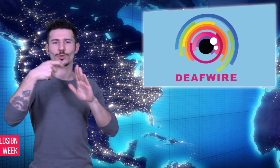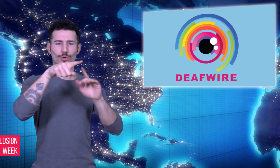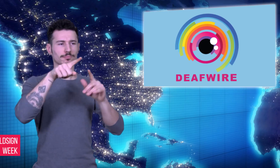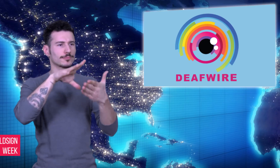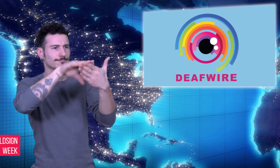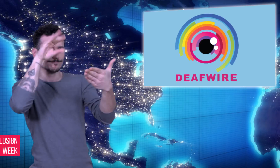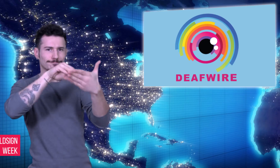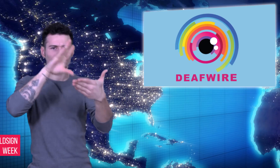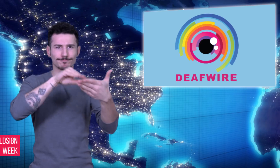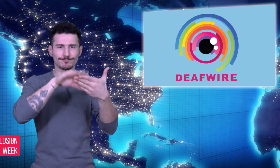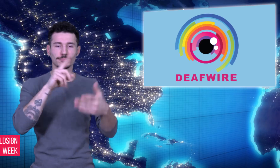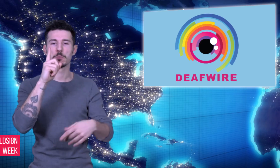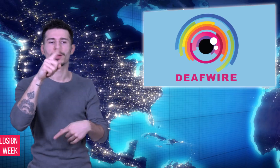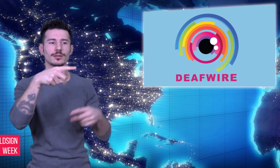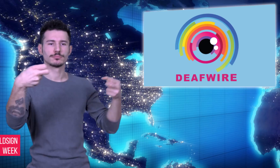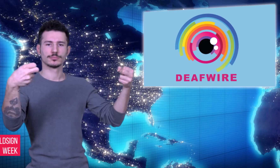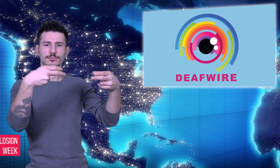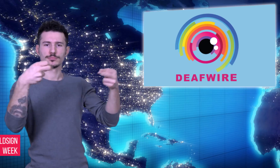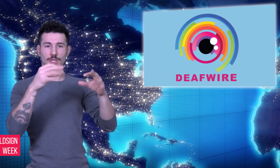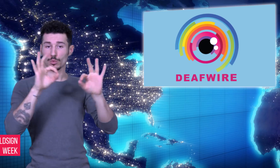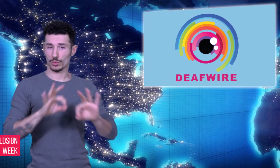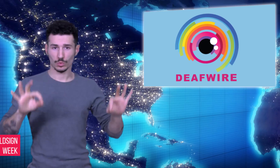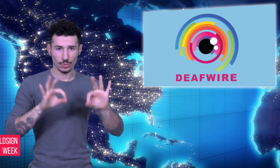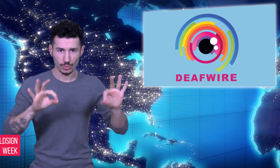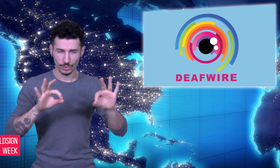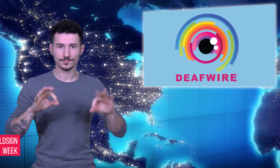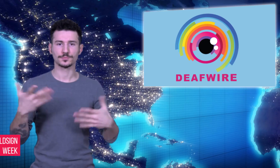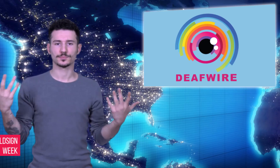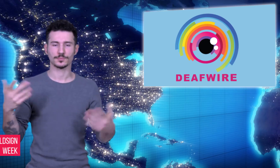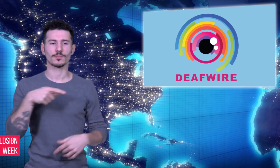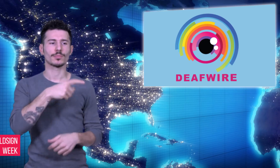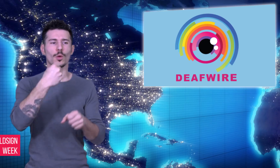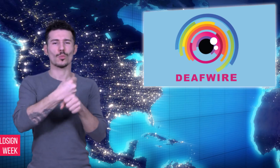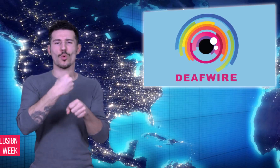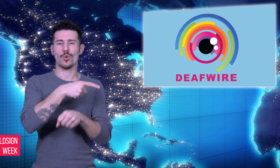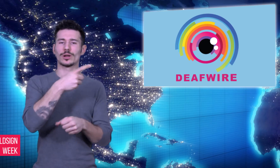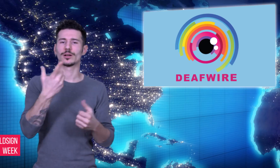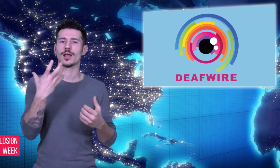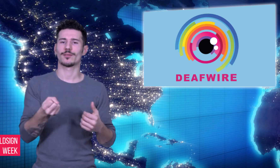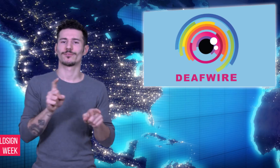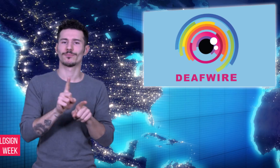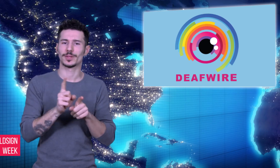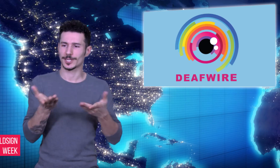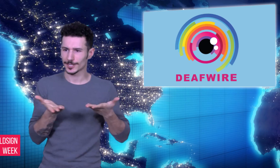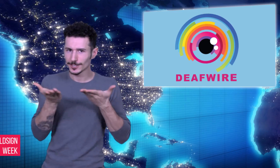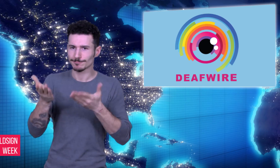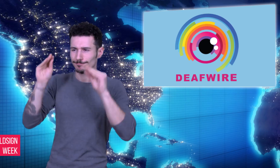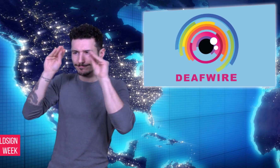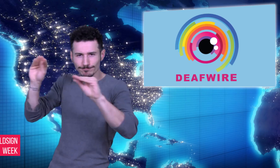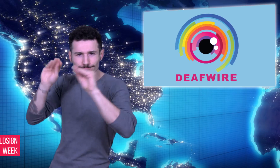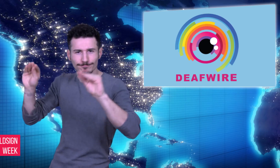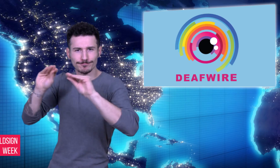orientation videos without close captioning and had underwent training